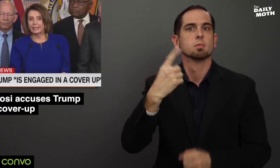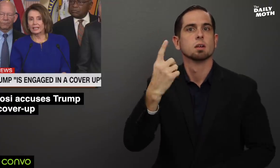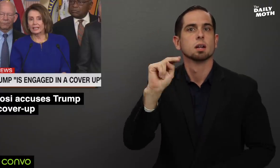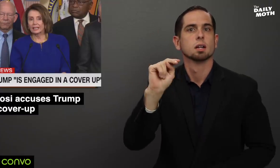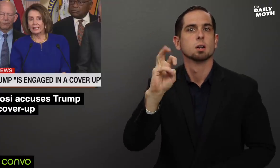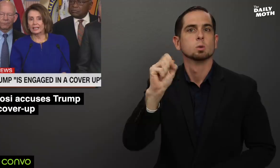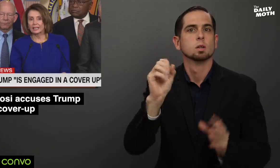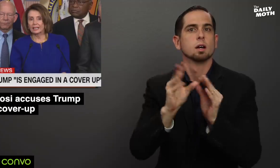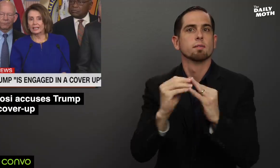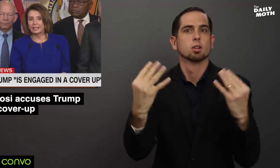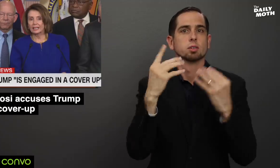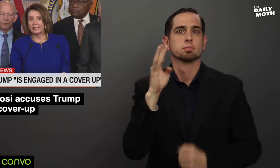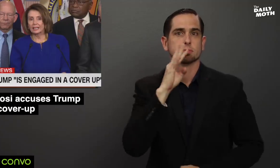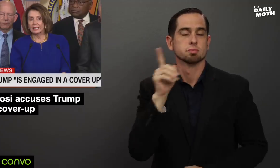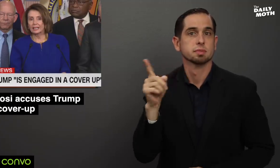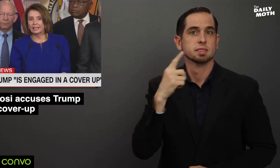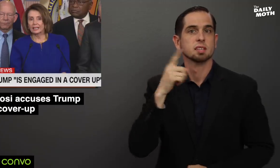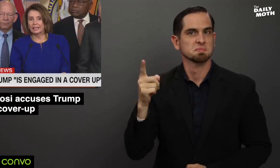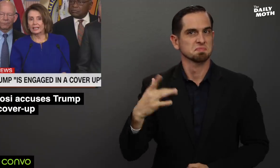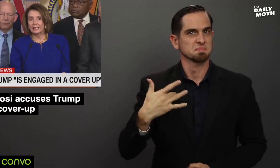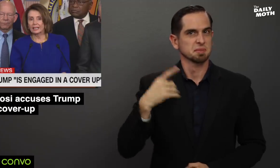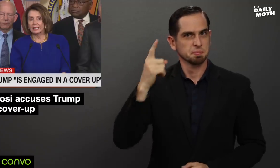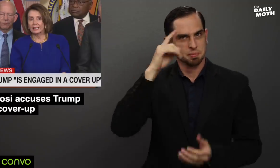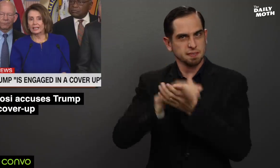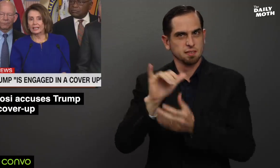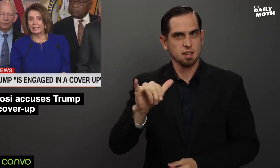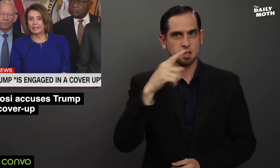in a news conference that she believes